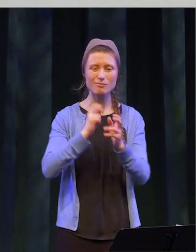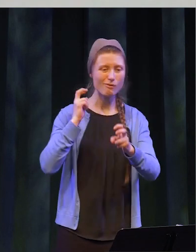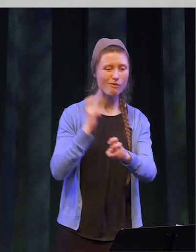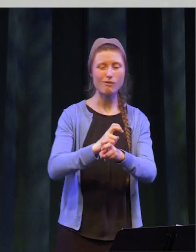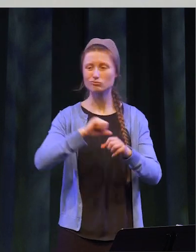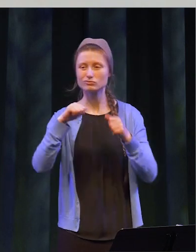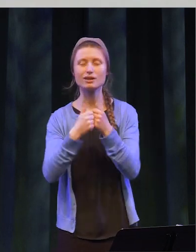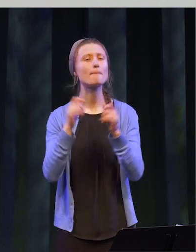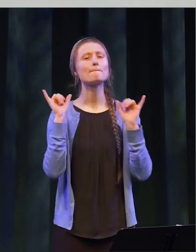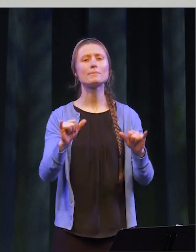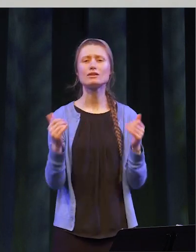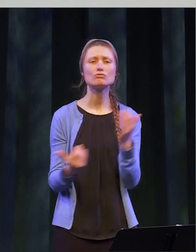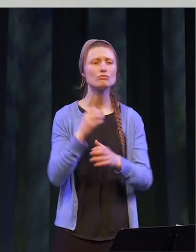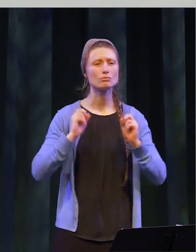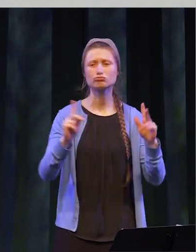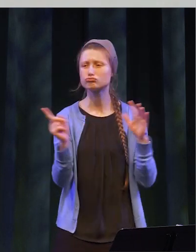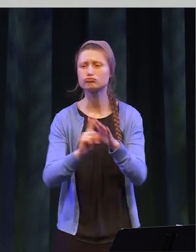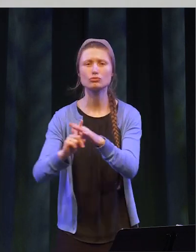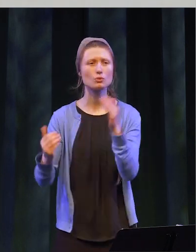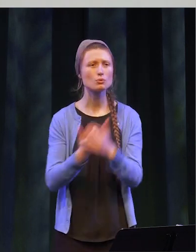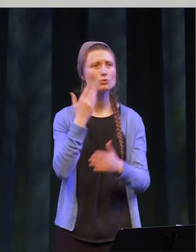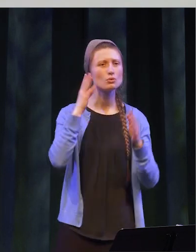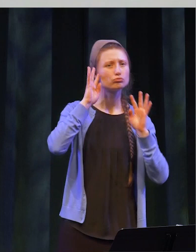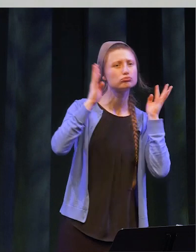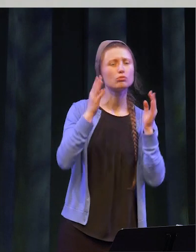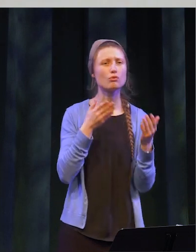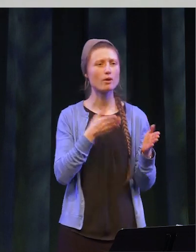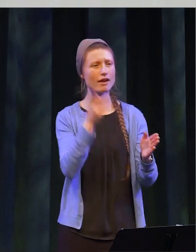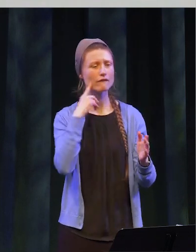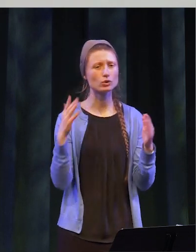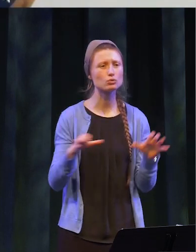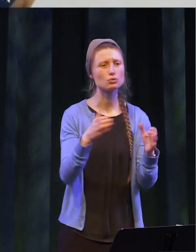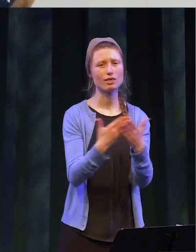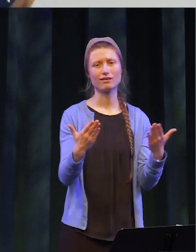are always new opportunities, new ways of thinking, of doing things a better way. It’s